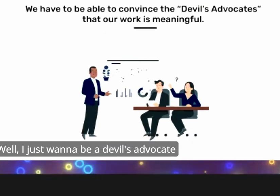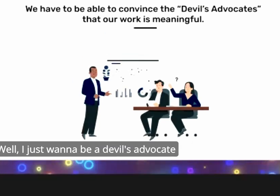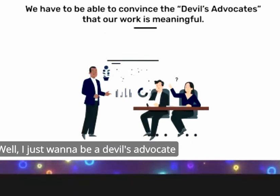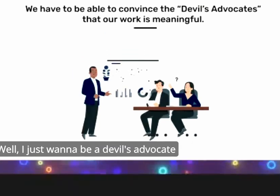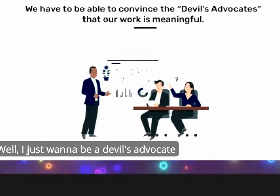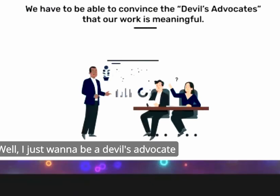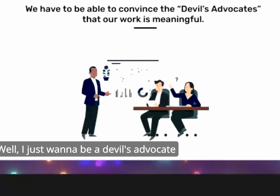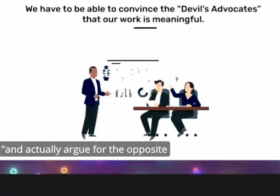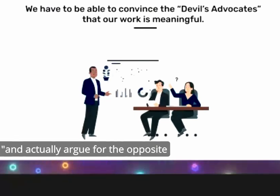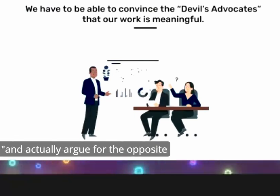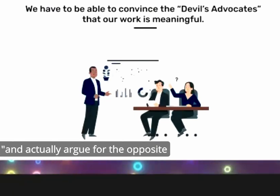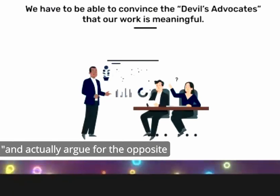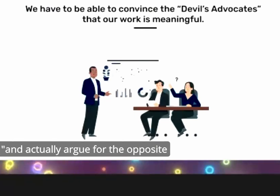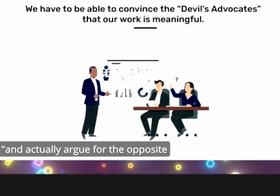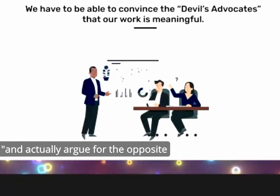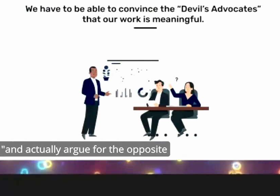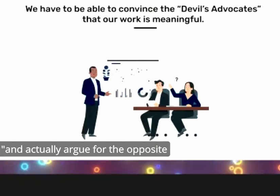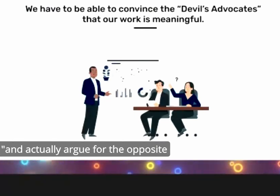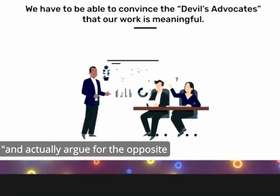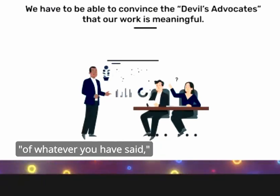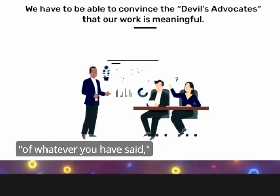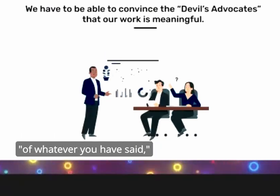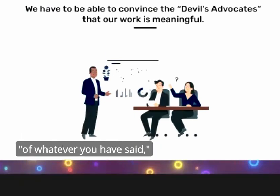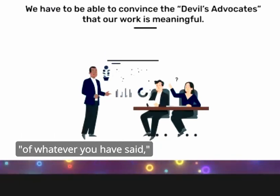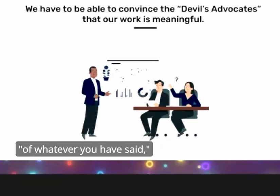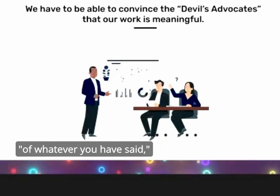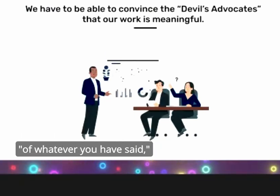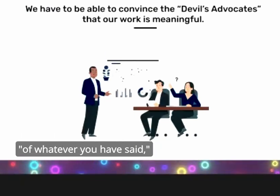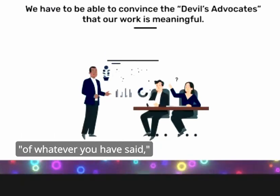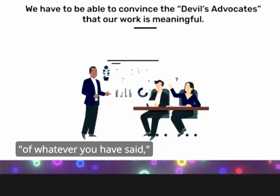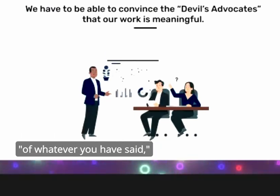just want to be a devil's advocate and actually argue for the opposite of whatever you have said